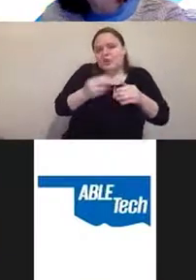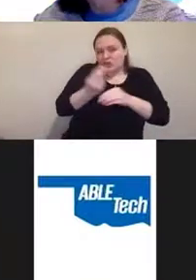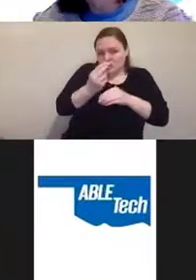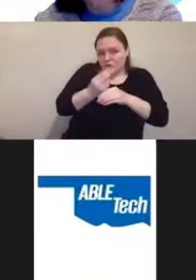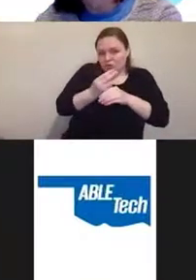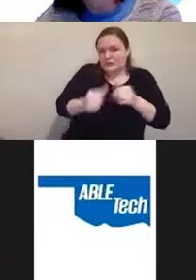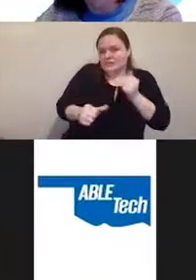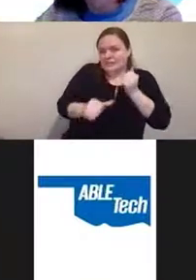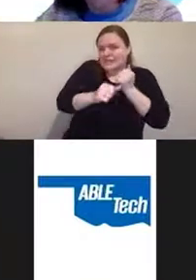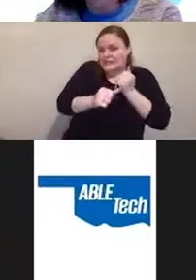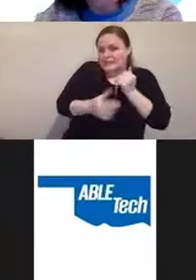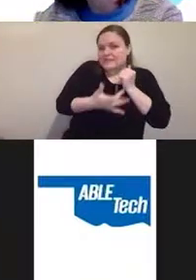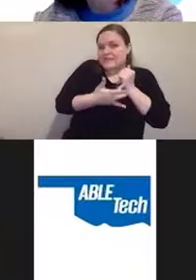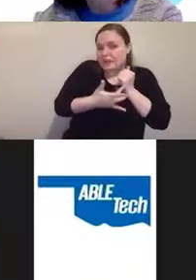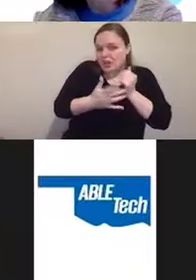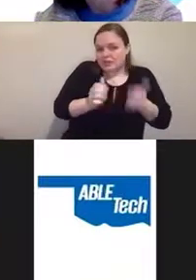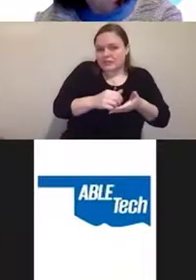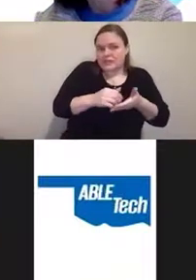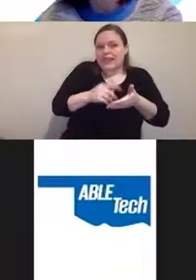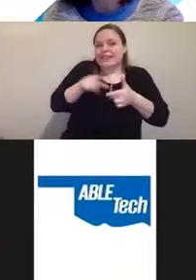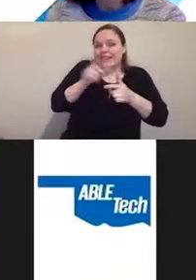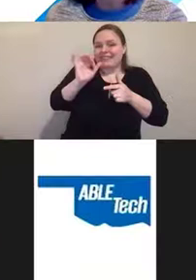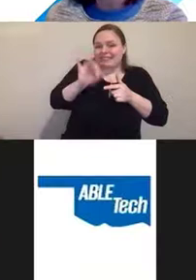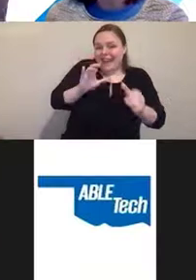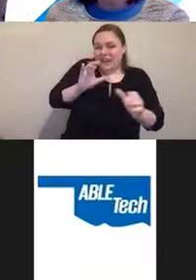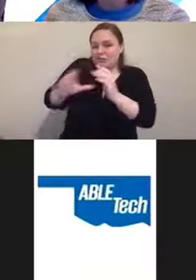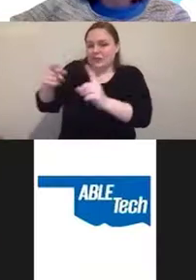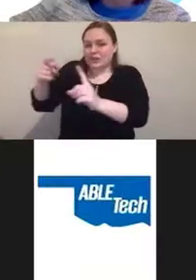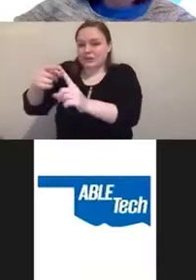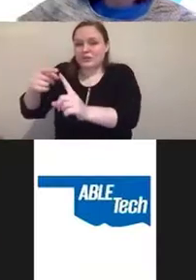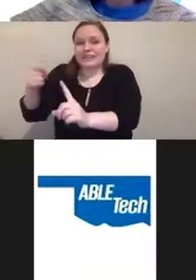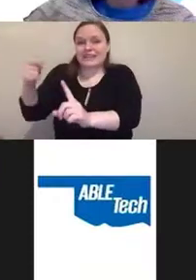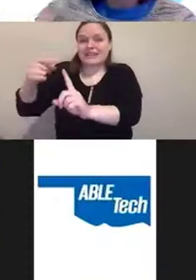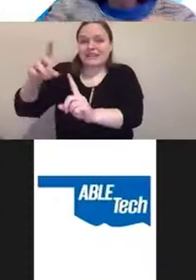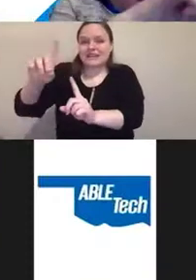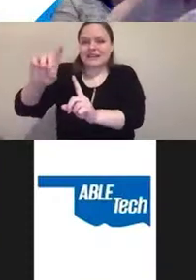to the destination and then the destination round trips,